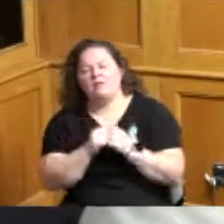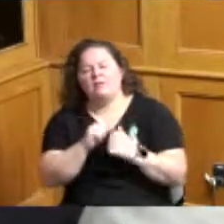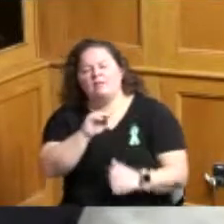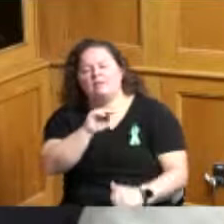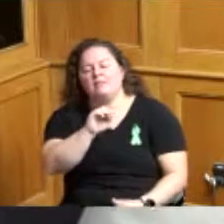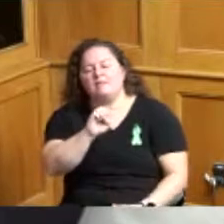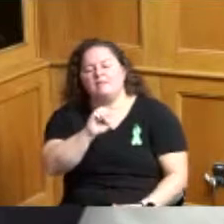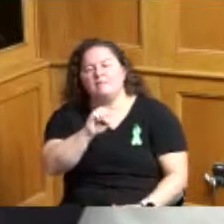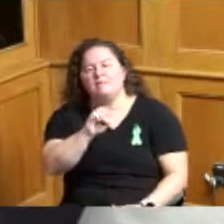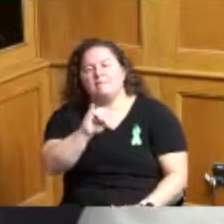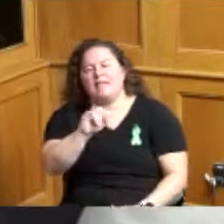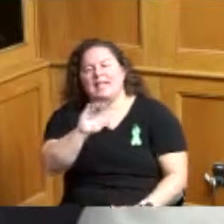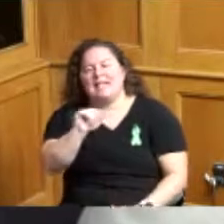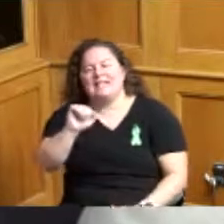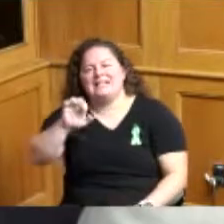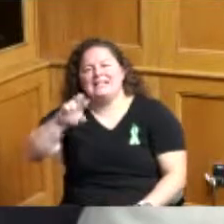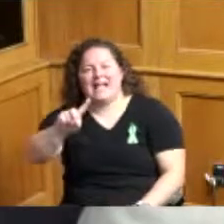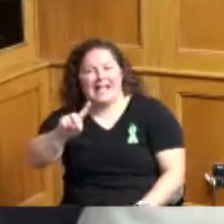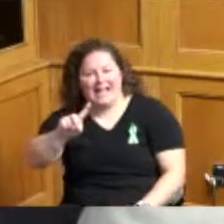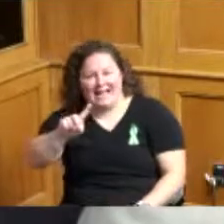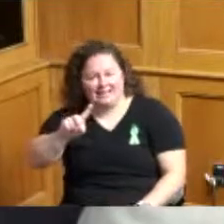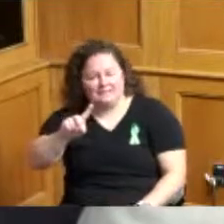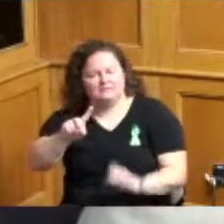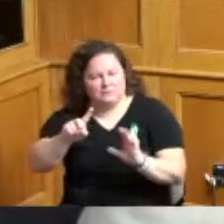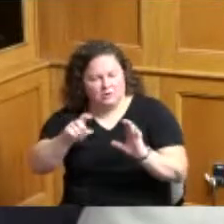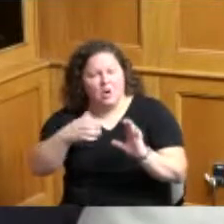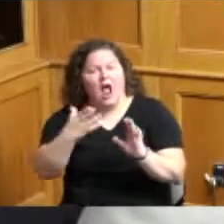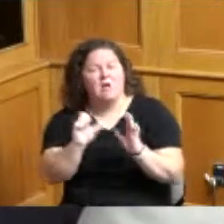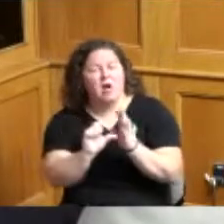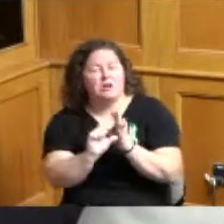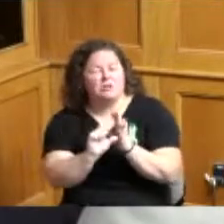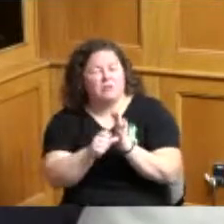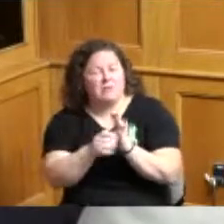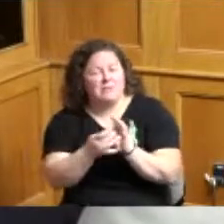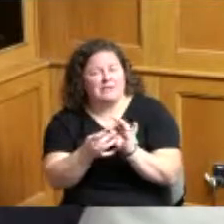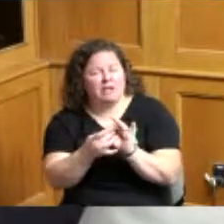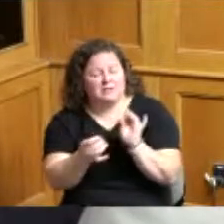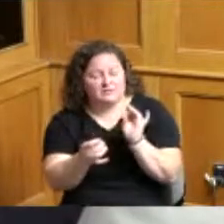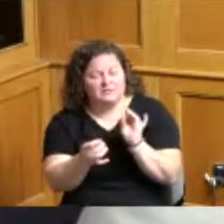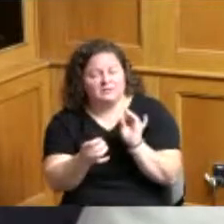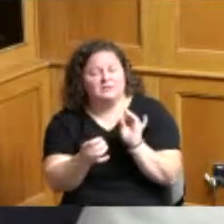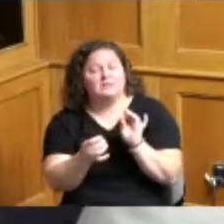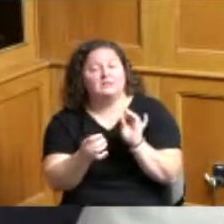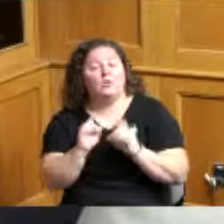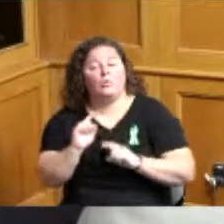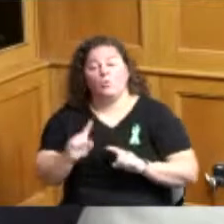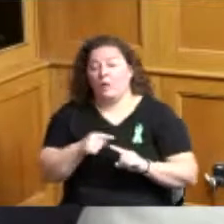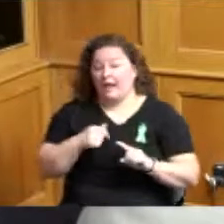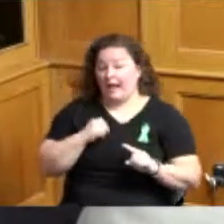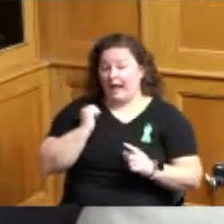and I just wanted to highlight I know when I arrived there was a moratorium